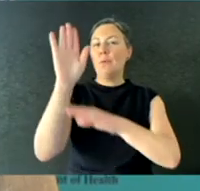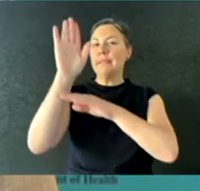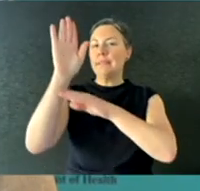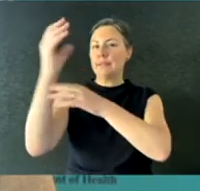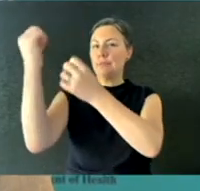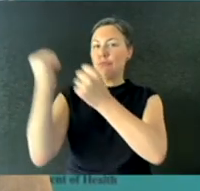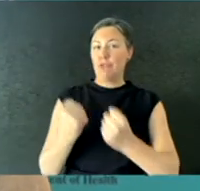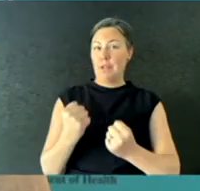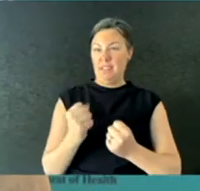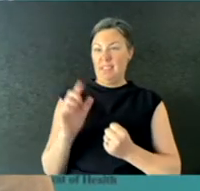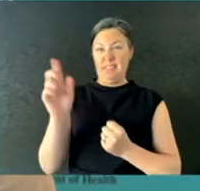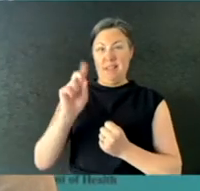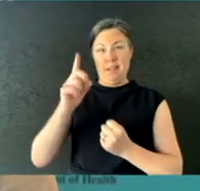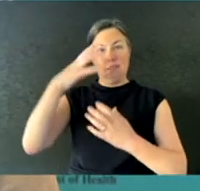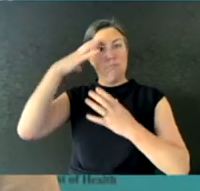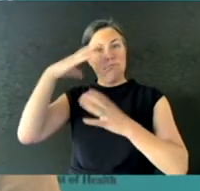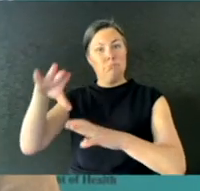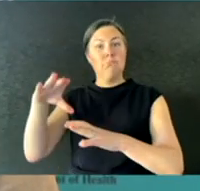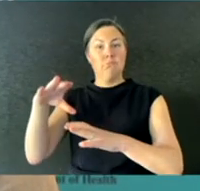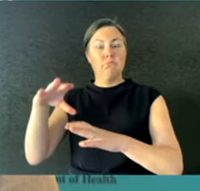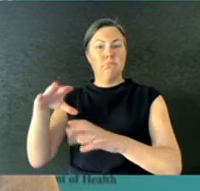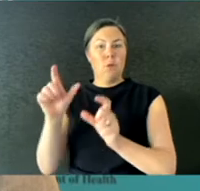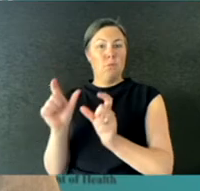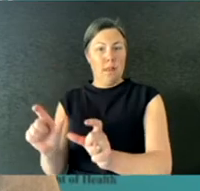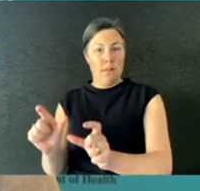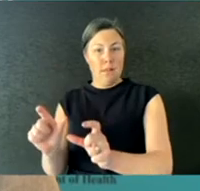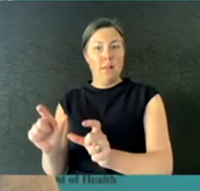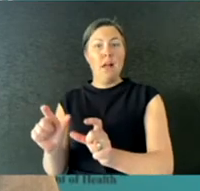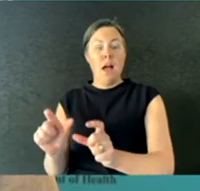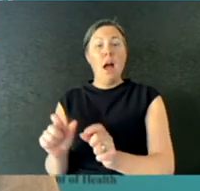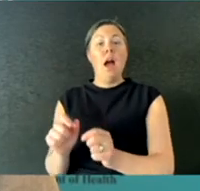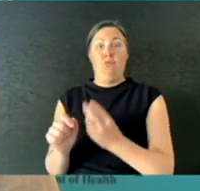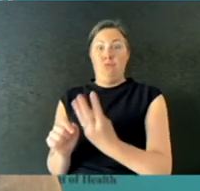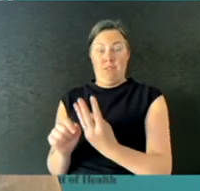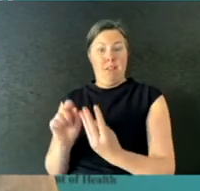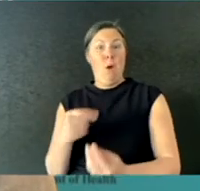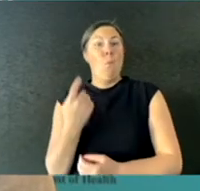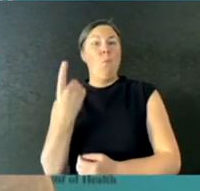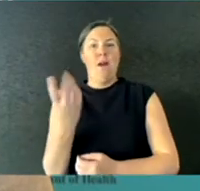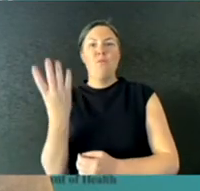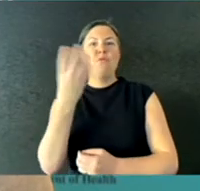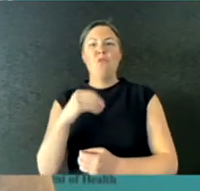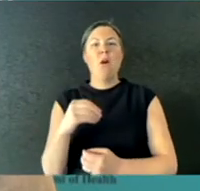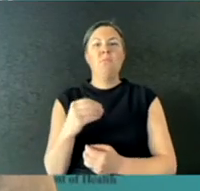in hotel quarantine, and one person had locally acquired COVID-19, it was a contact of a confirmed